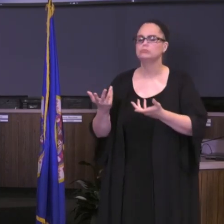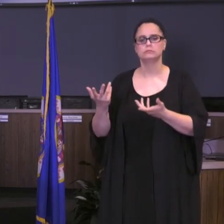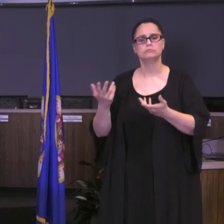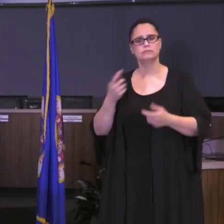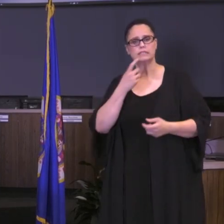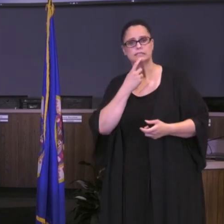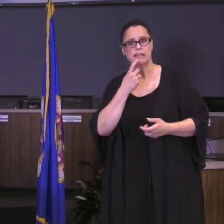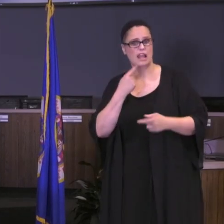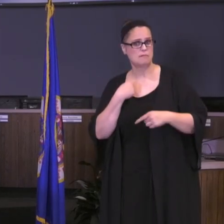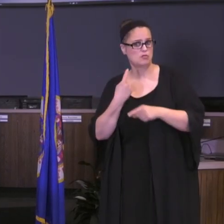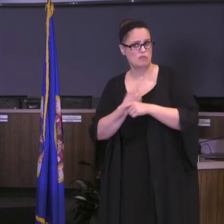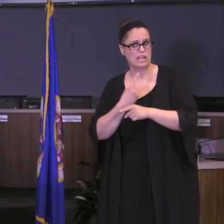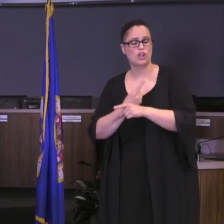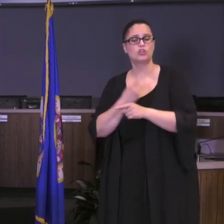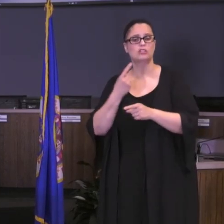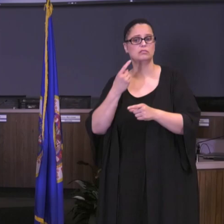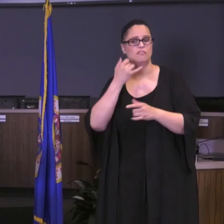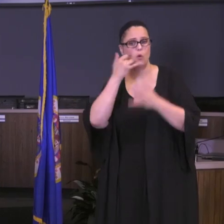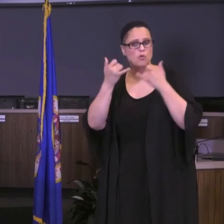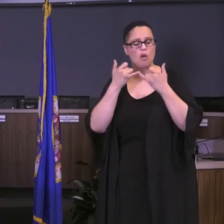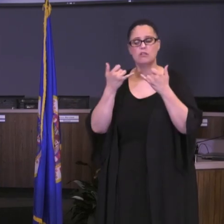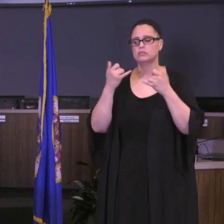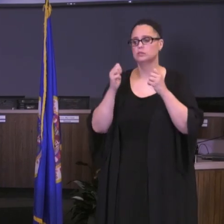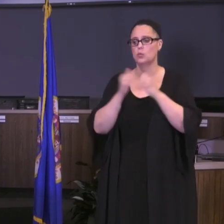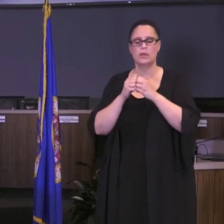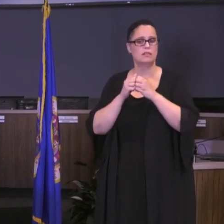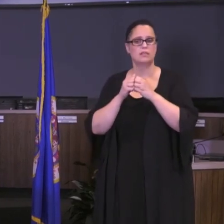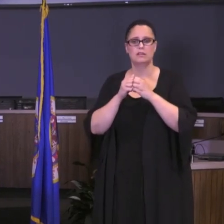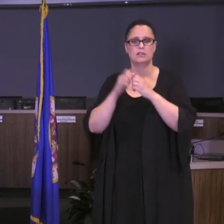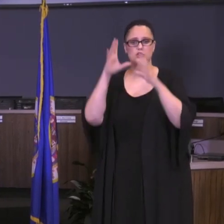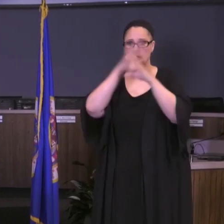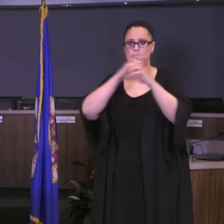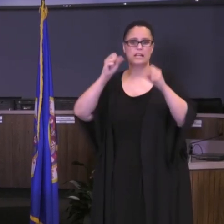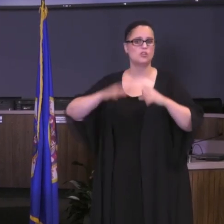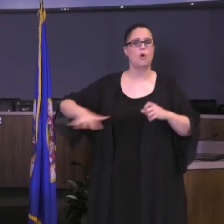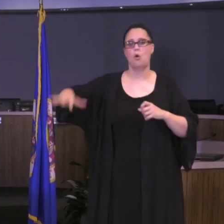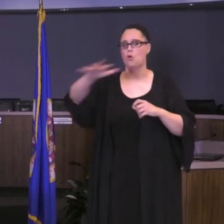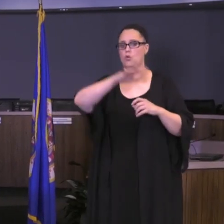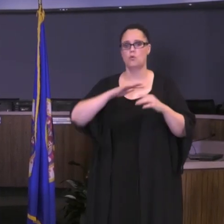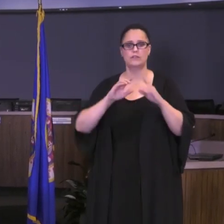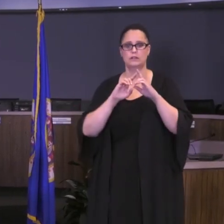calls with superintendents from large districts around the country and have learned a lot about what they're seeing in